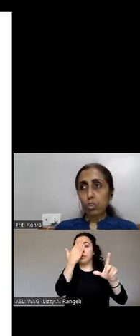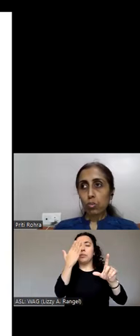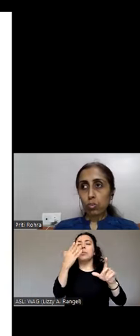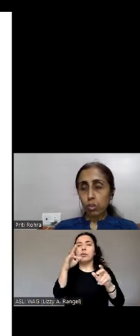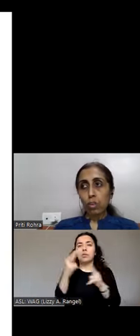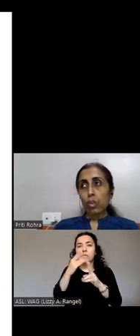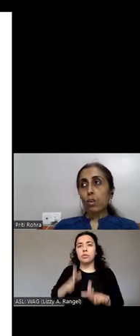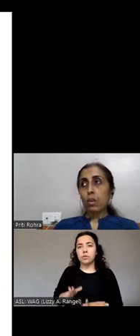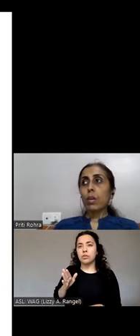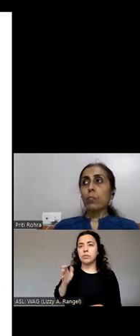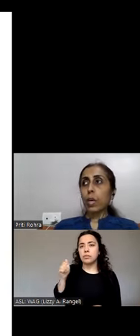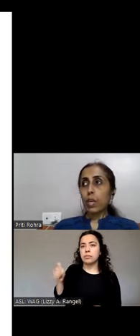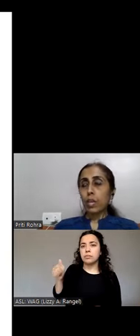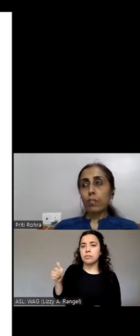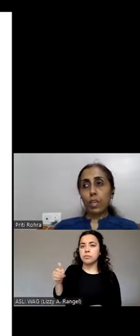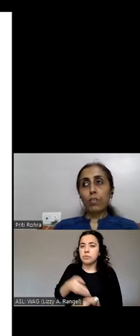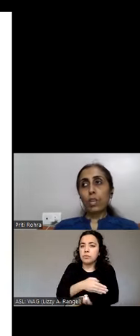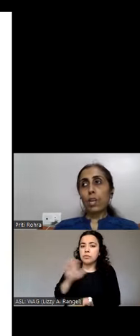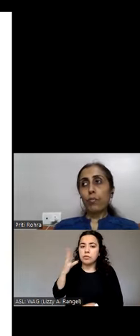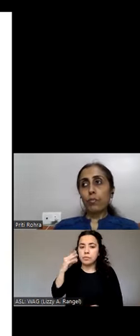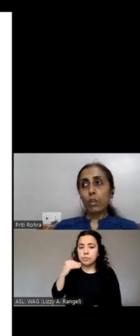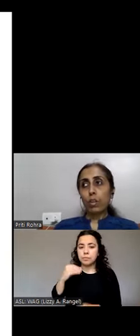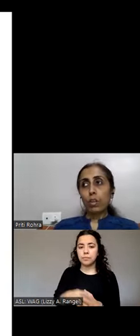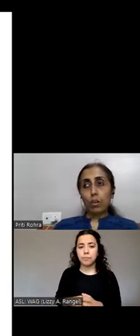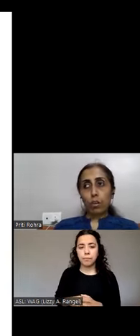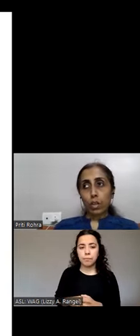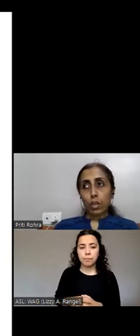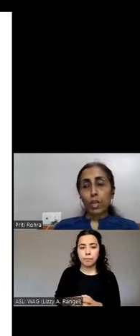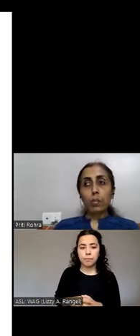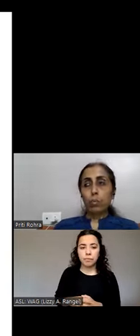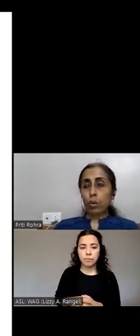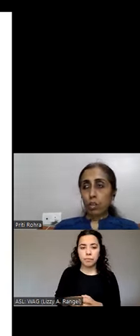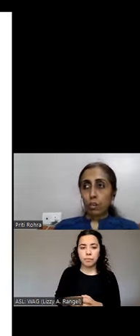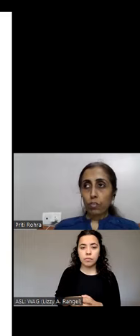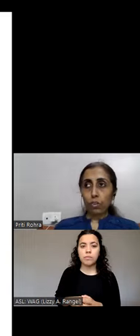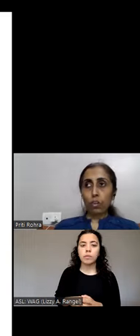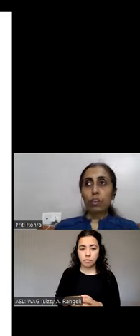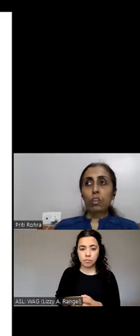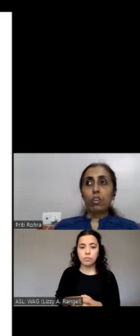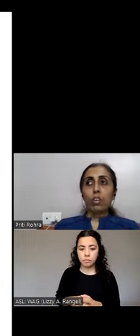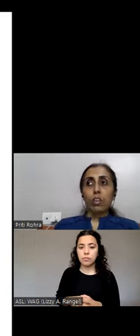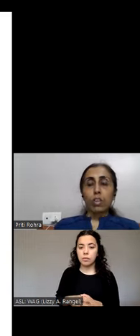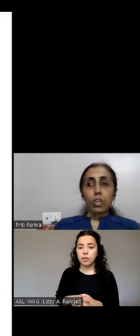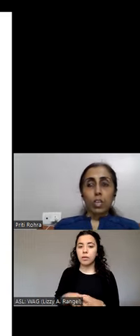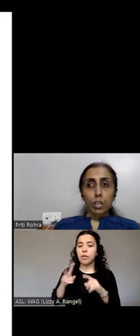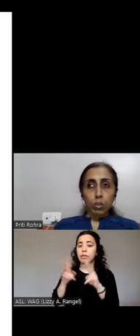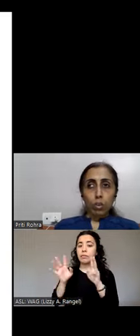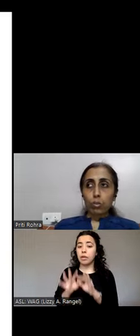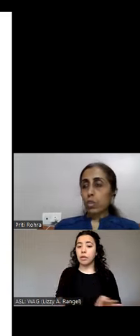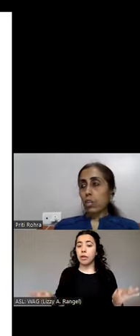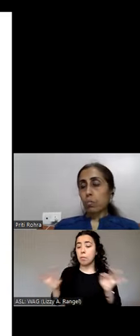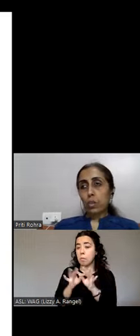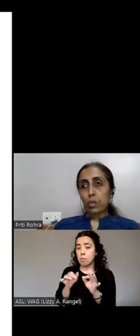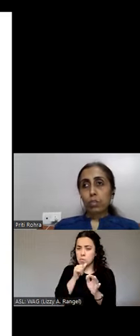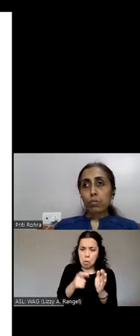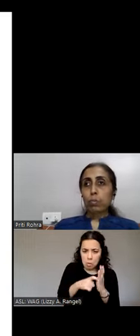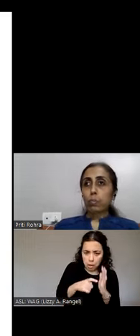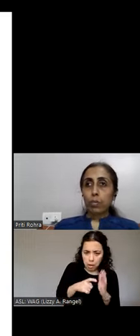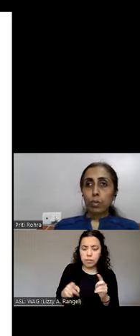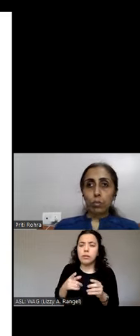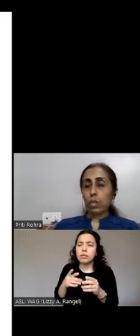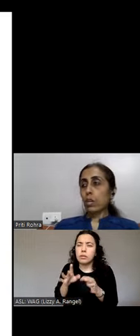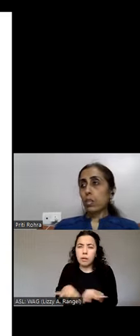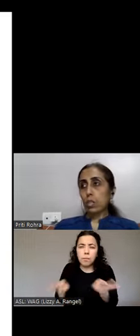goes but definitely helpful and very important for good user experience for people using a screen